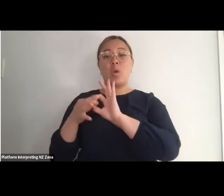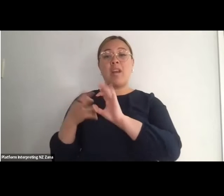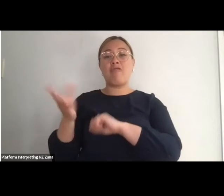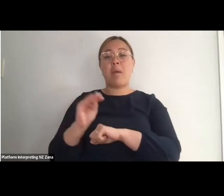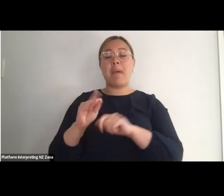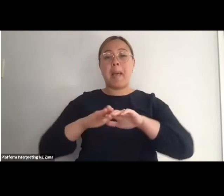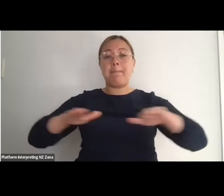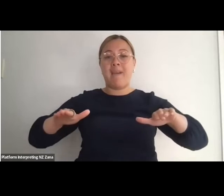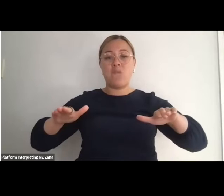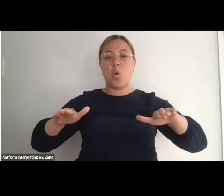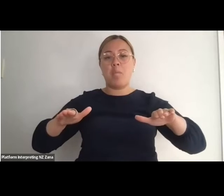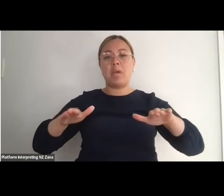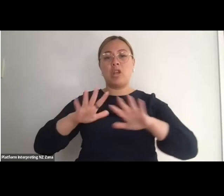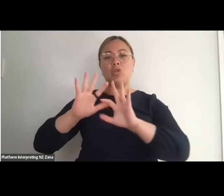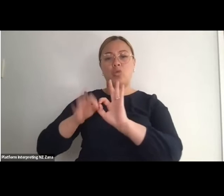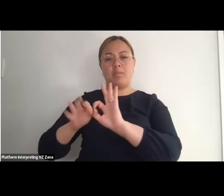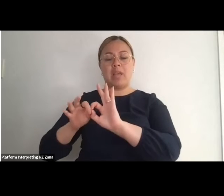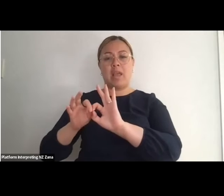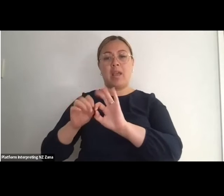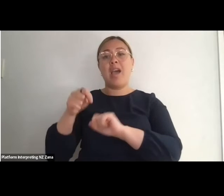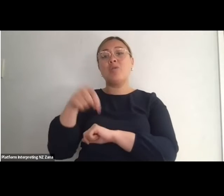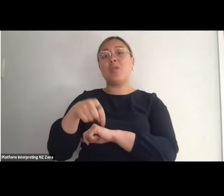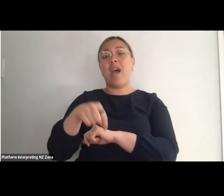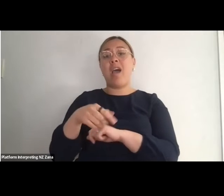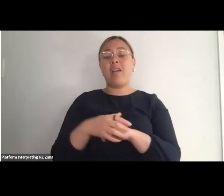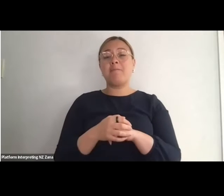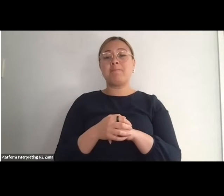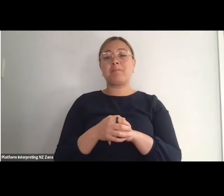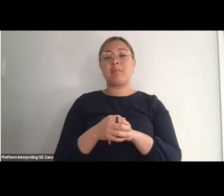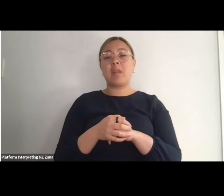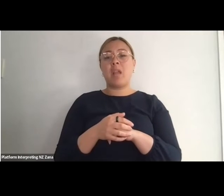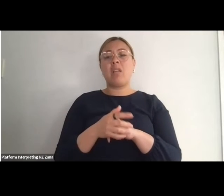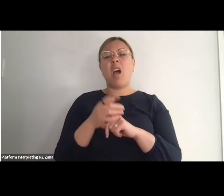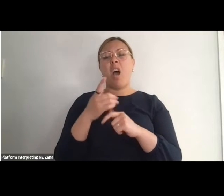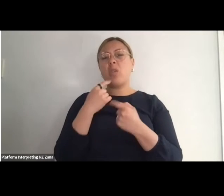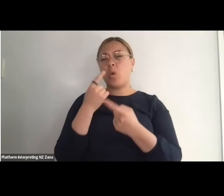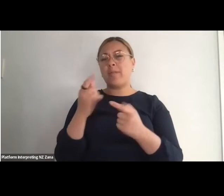So as I said we'll be doing a Q&A towards the end of the session, but if a question comes to you in